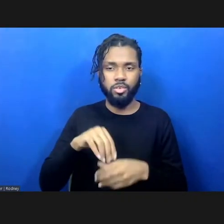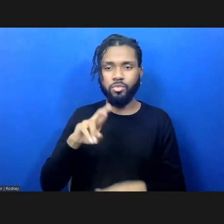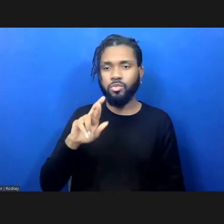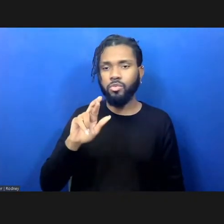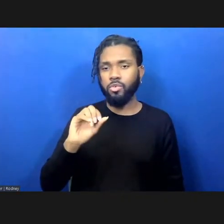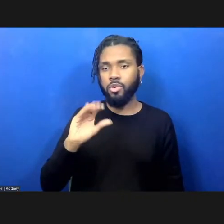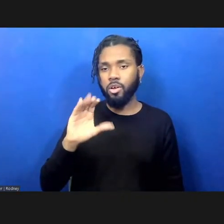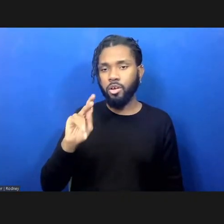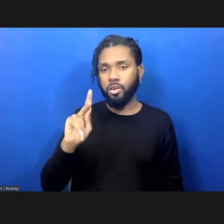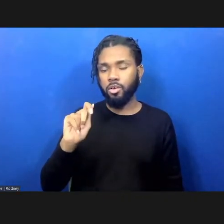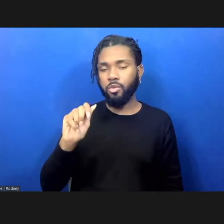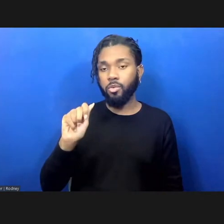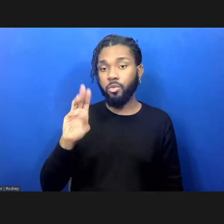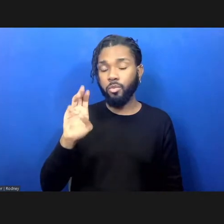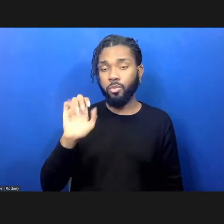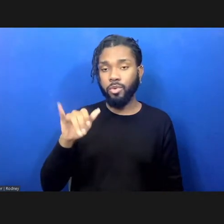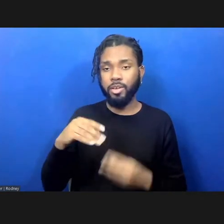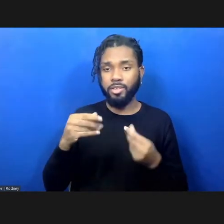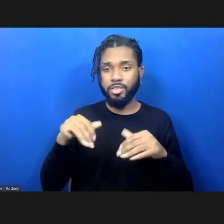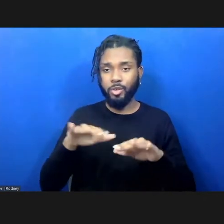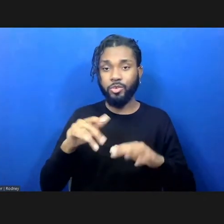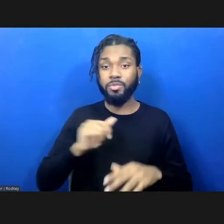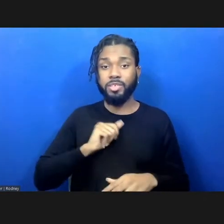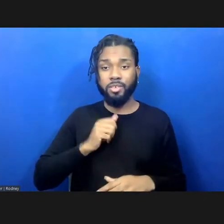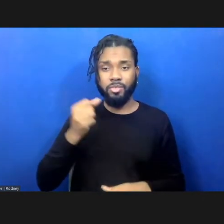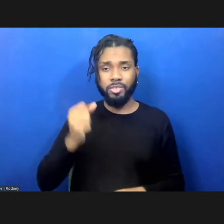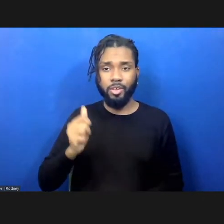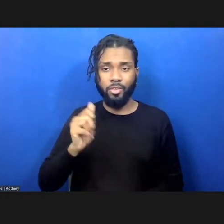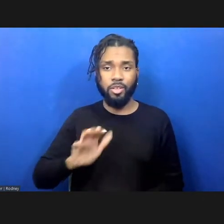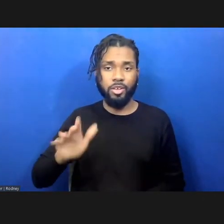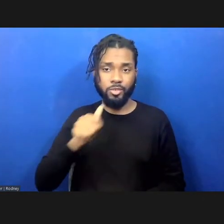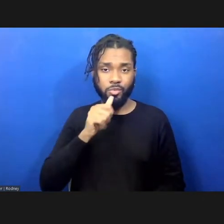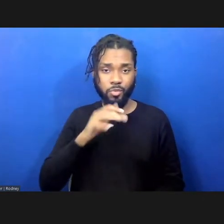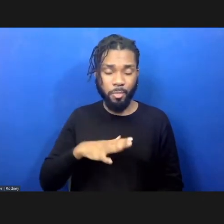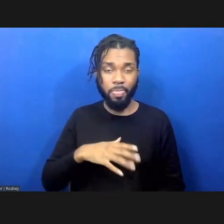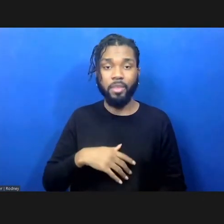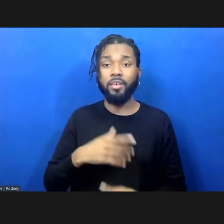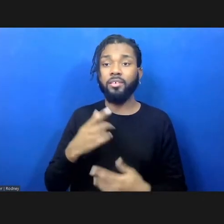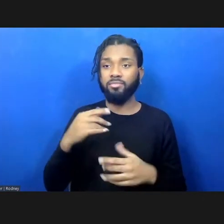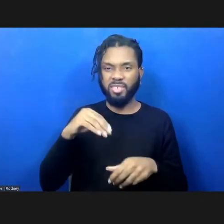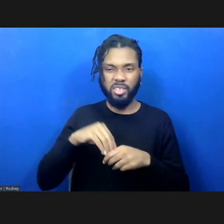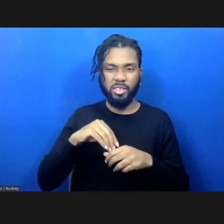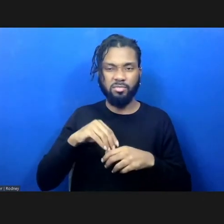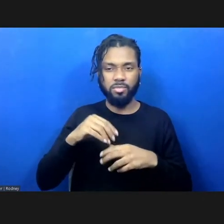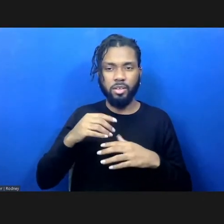I am a South Asian woman in a kind of office space with some framed art, and